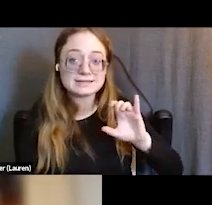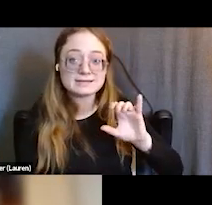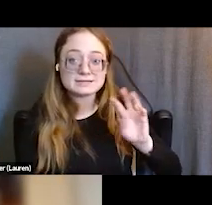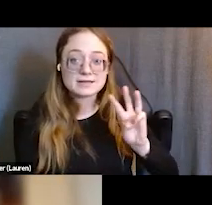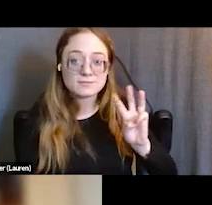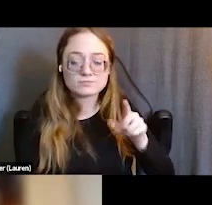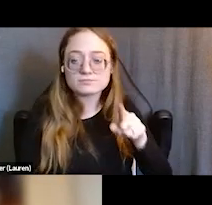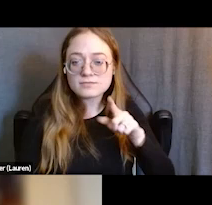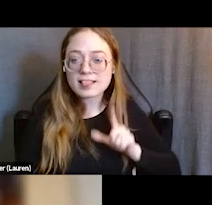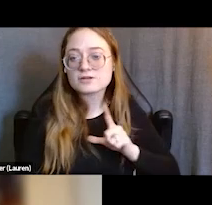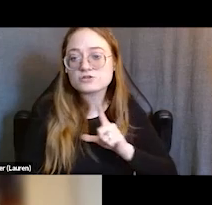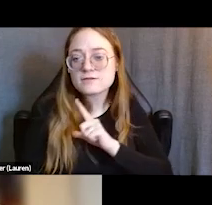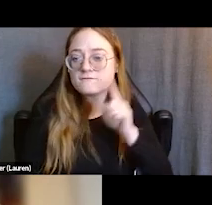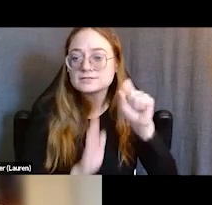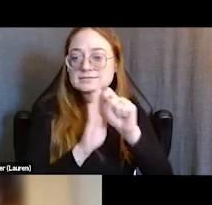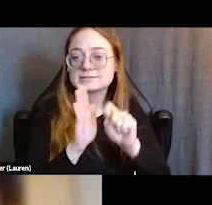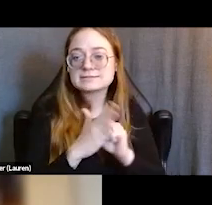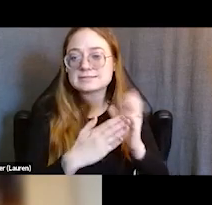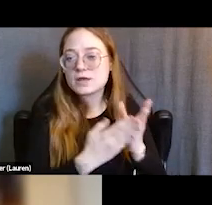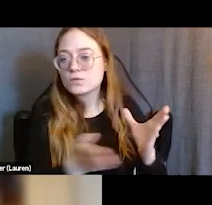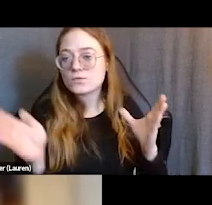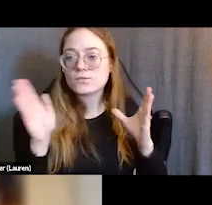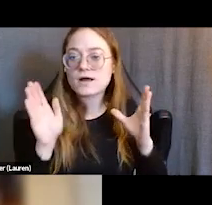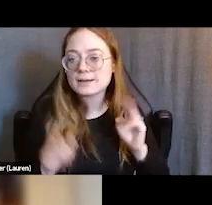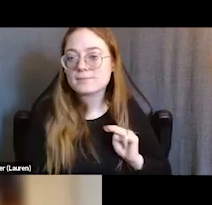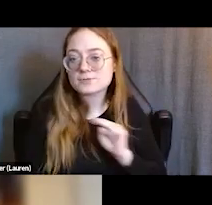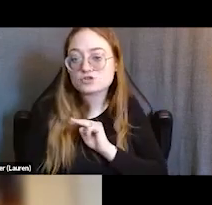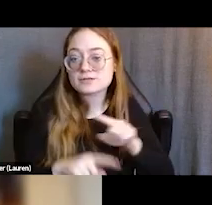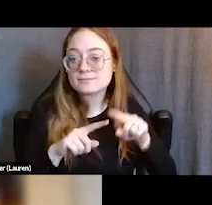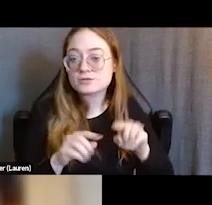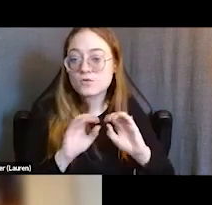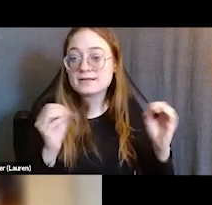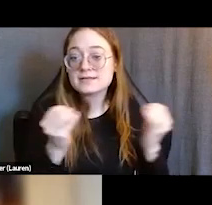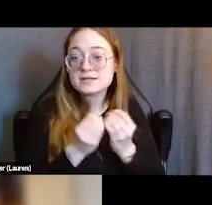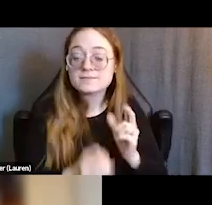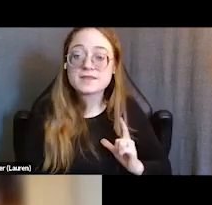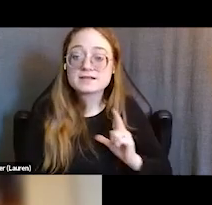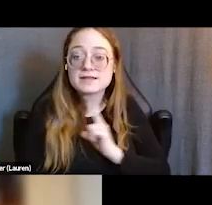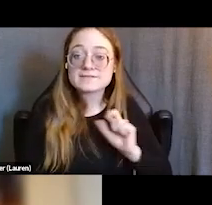for a number of statewide membership-based organizations as a legislative staffer in the California Assembly